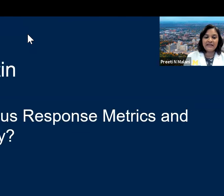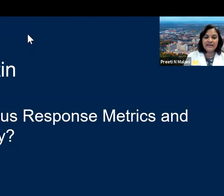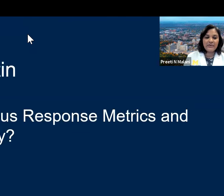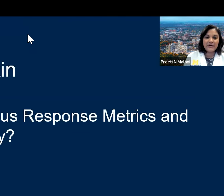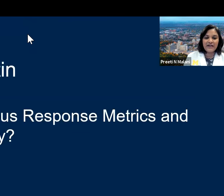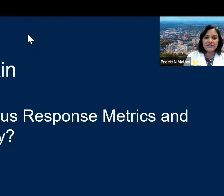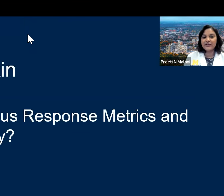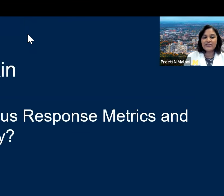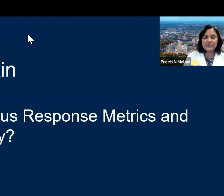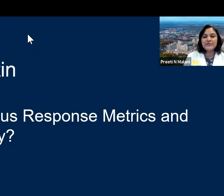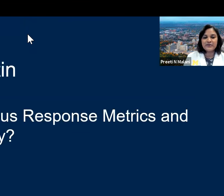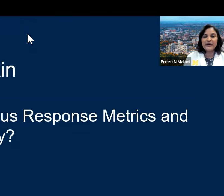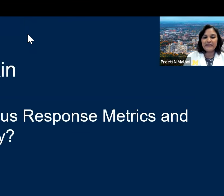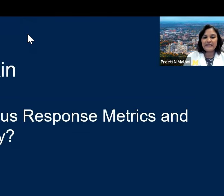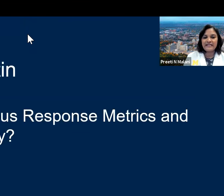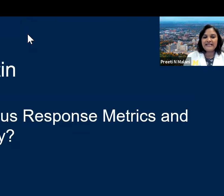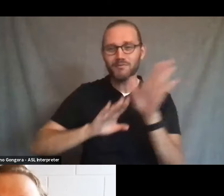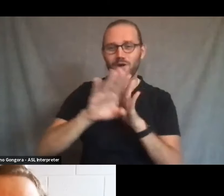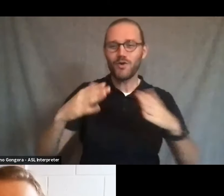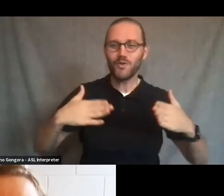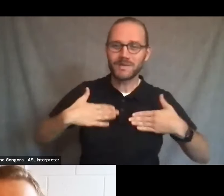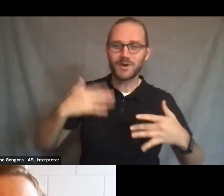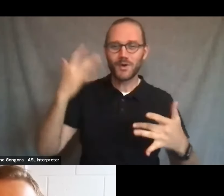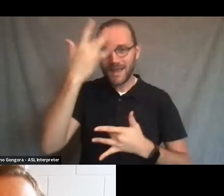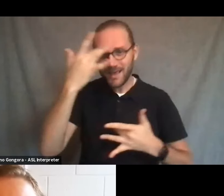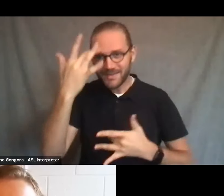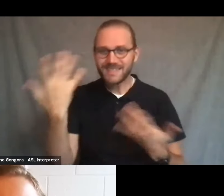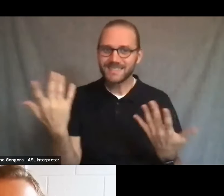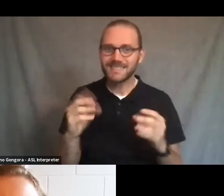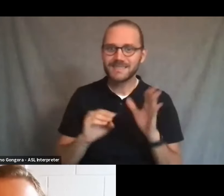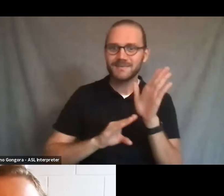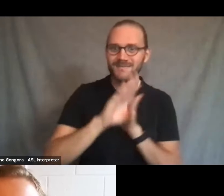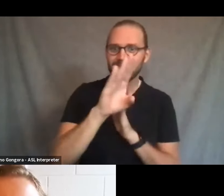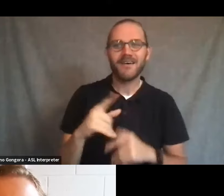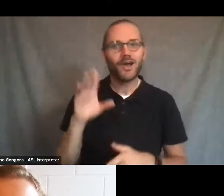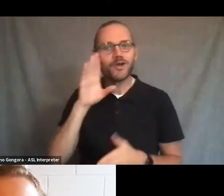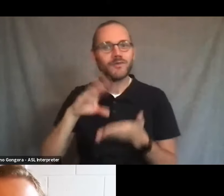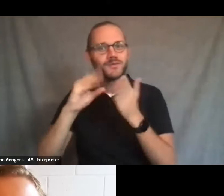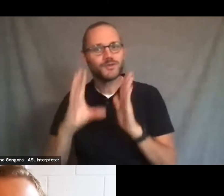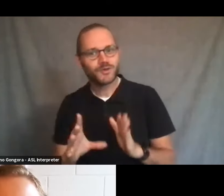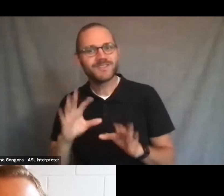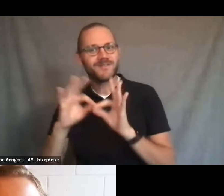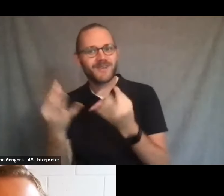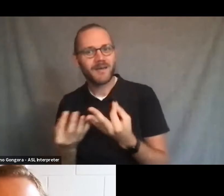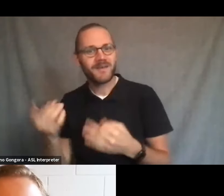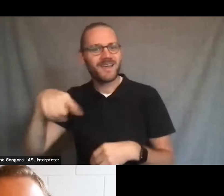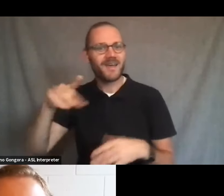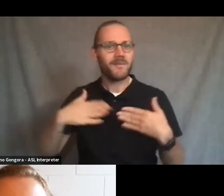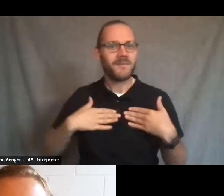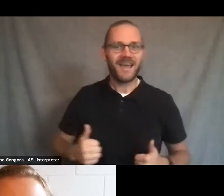we would have a surge in respiratory illnesses. And I, you know, I've heard from some students and some families like, everyone in my residence hall is sick.